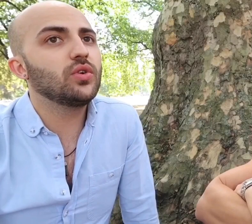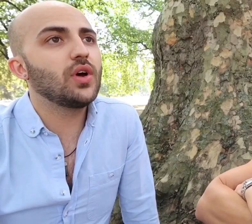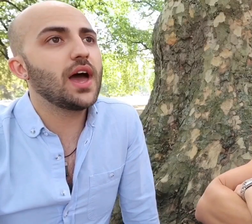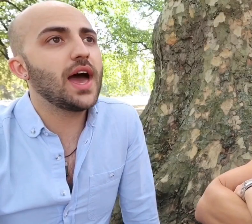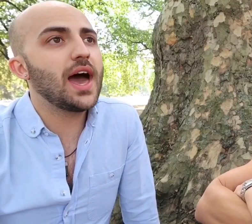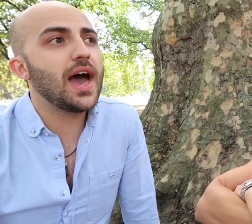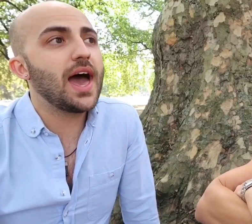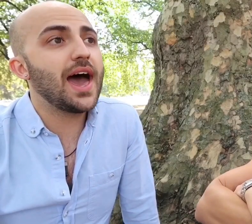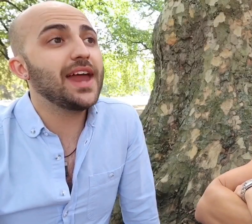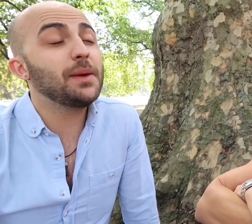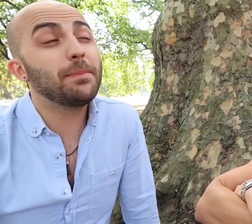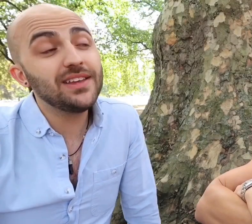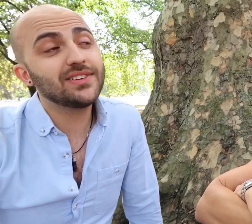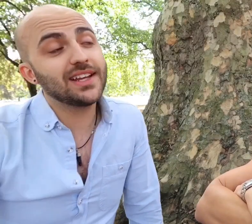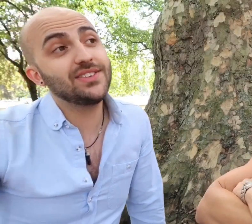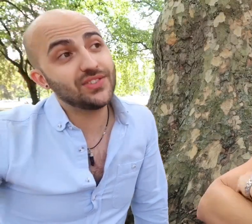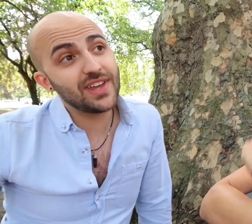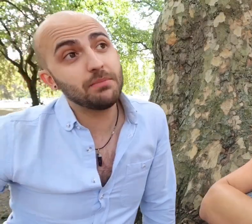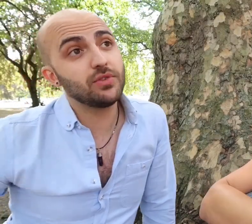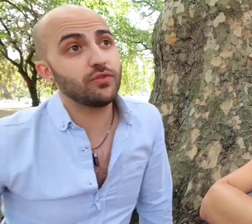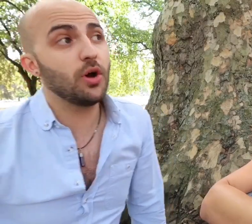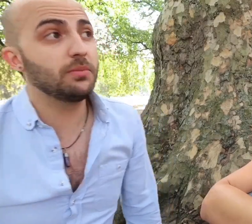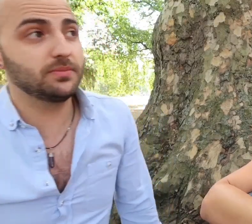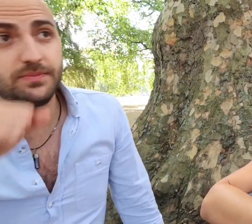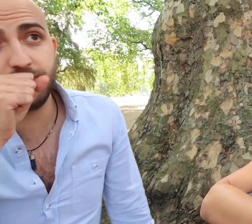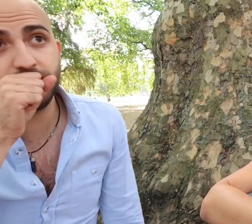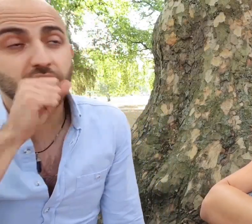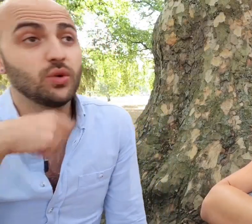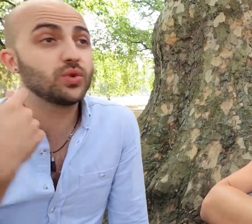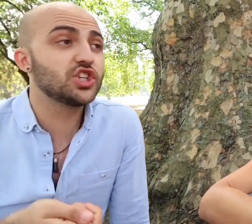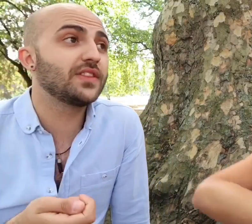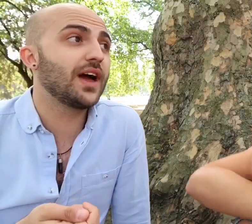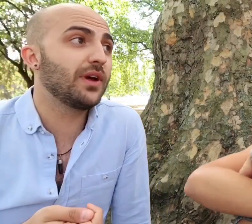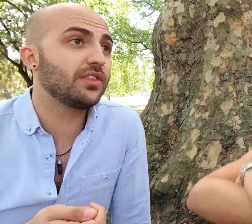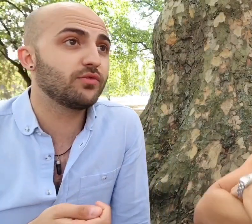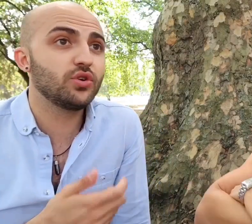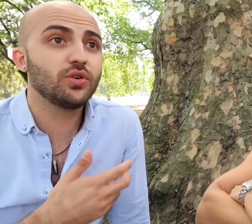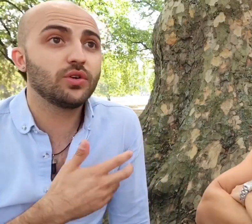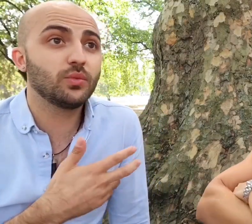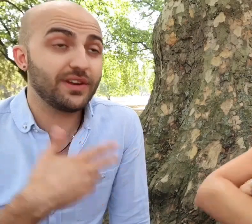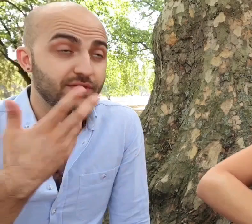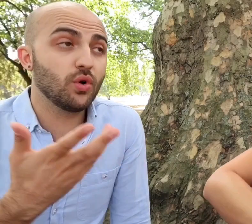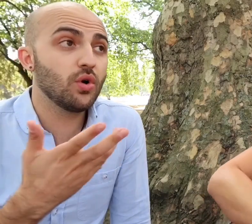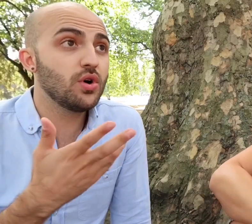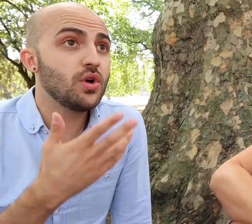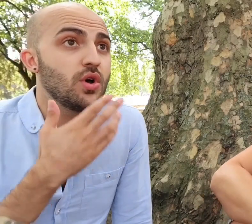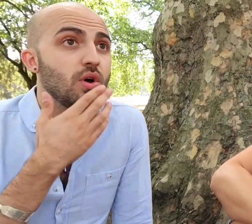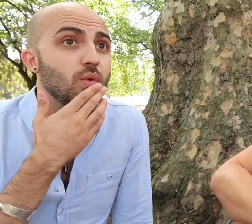and it basically stemmed from an audition that I went through, went for